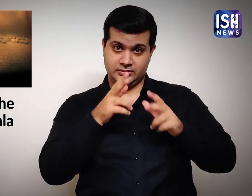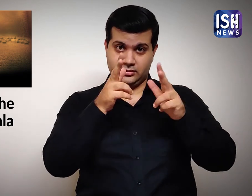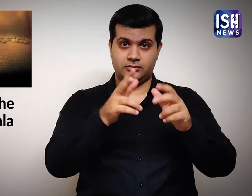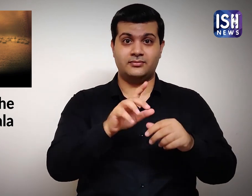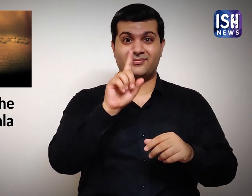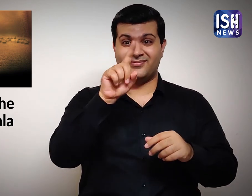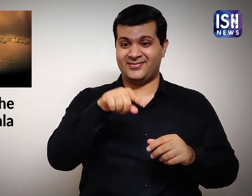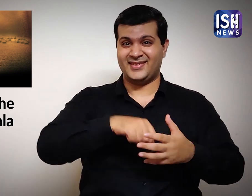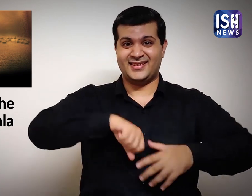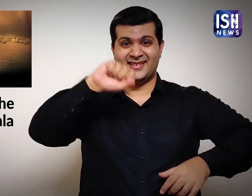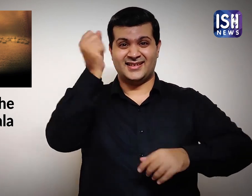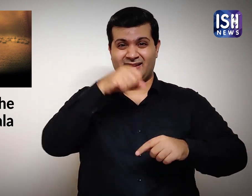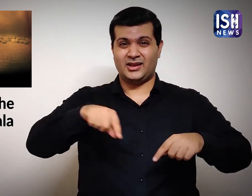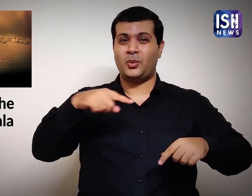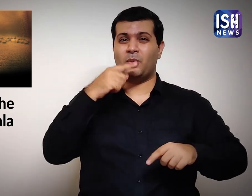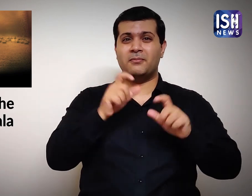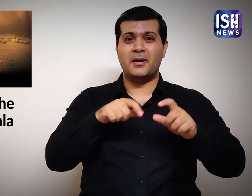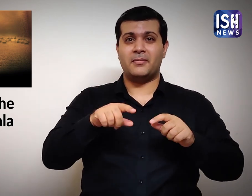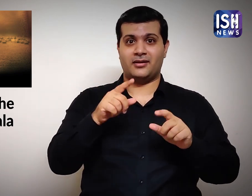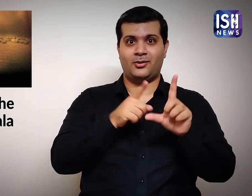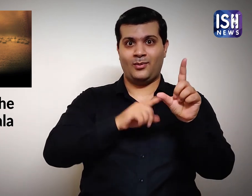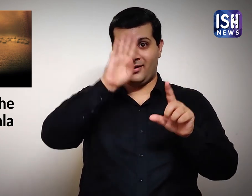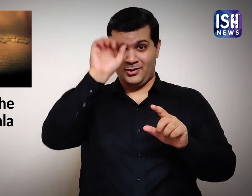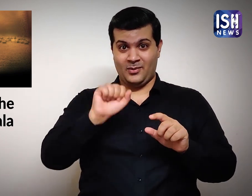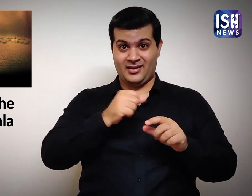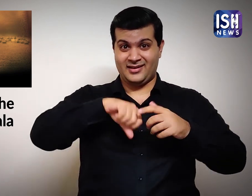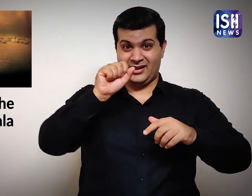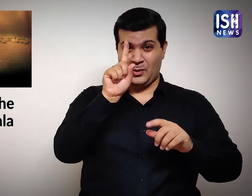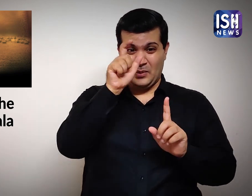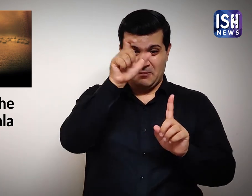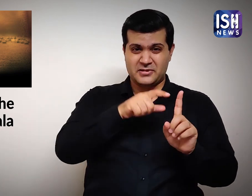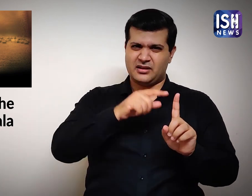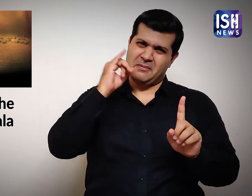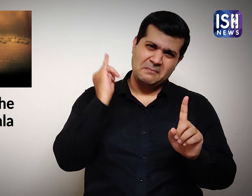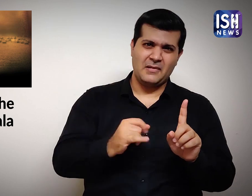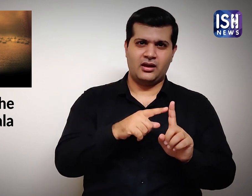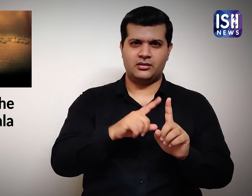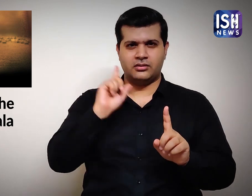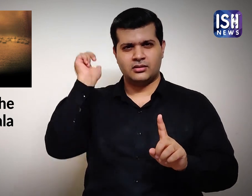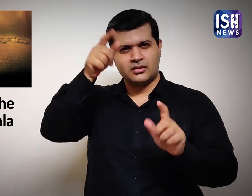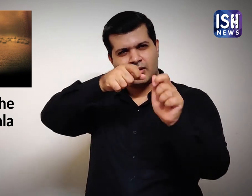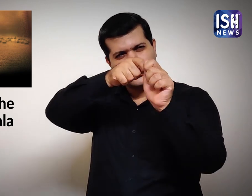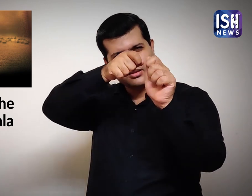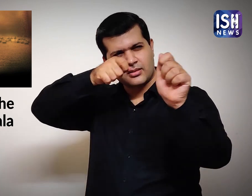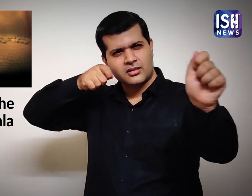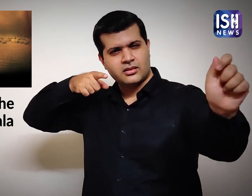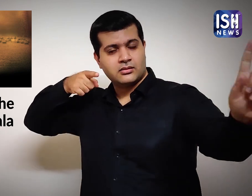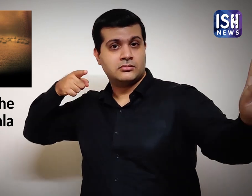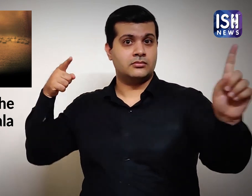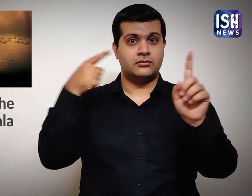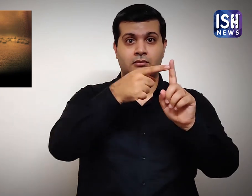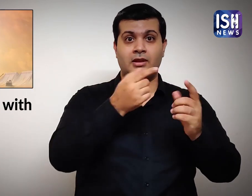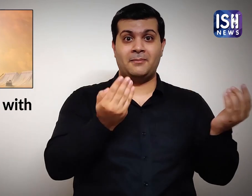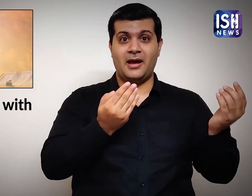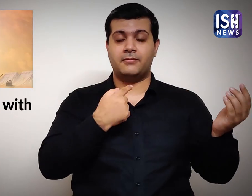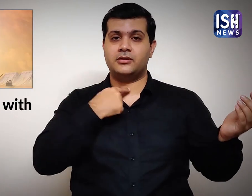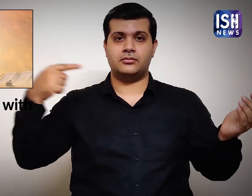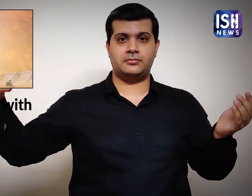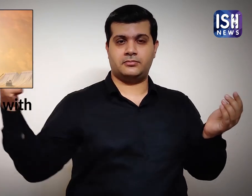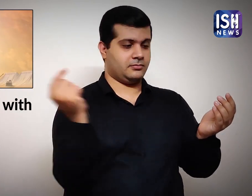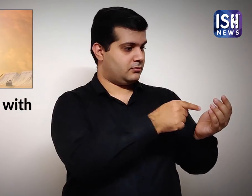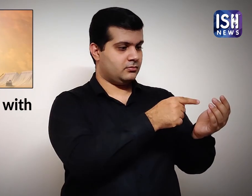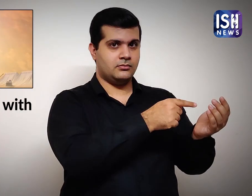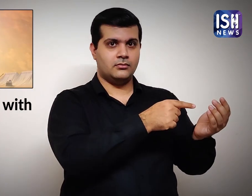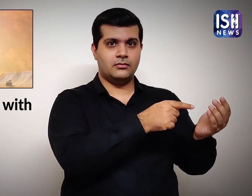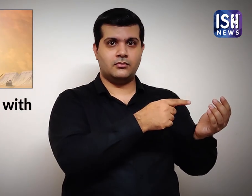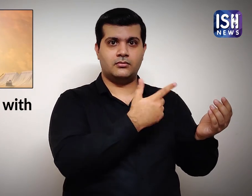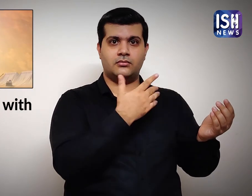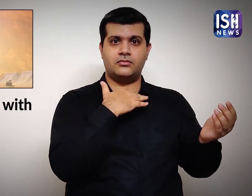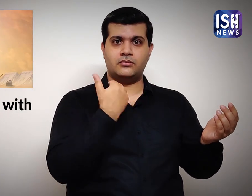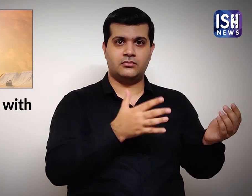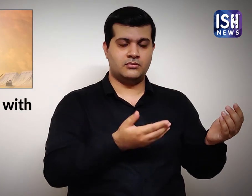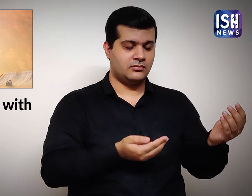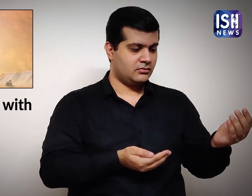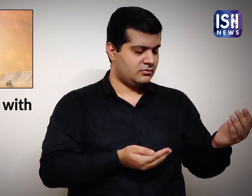One devious soldier from Yazid's army shot an arrow and it hit the baby in his neck and he died.